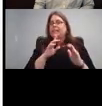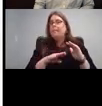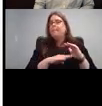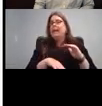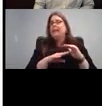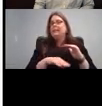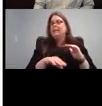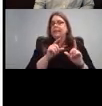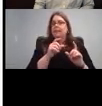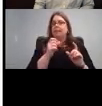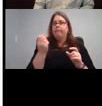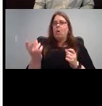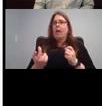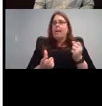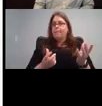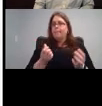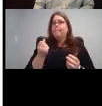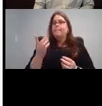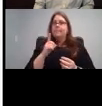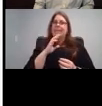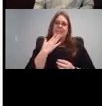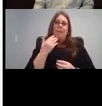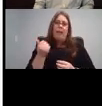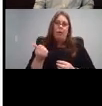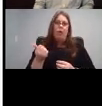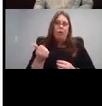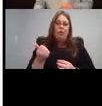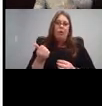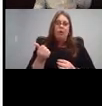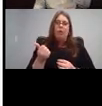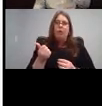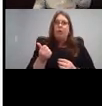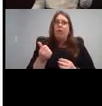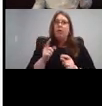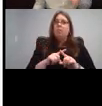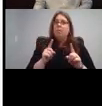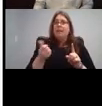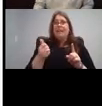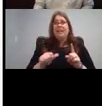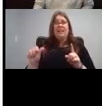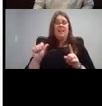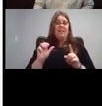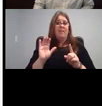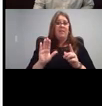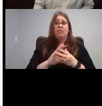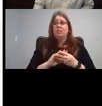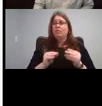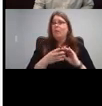vocabulary, I think would be better. But yeah, any any of those stories couldn't hurt.